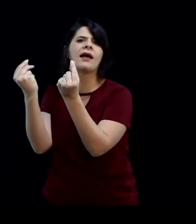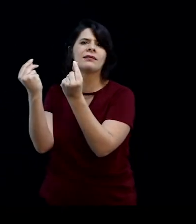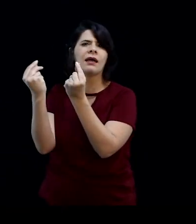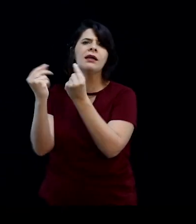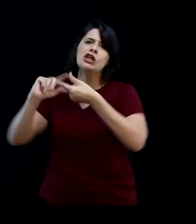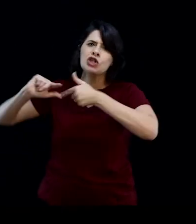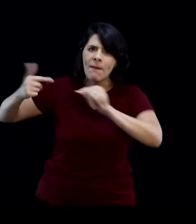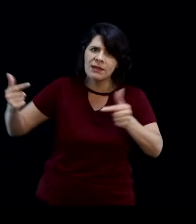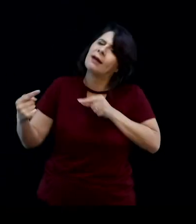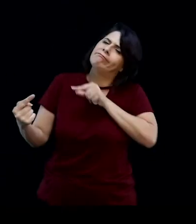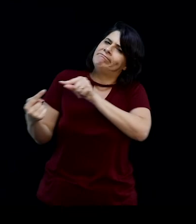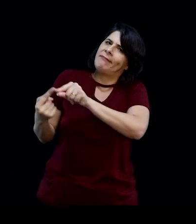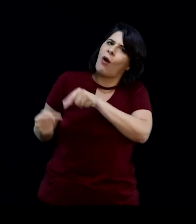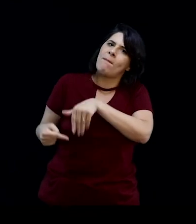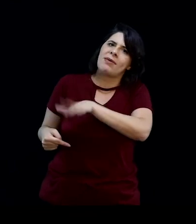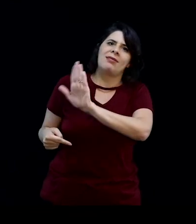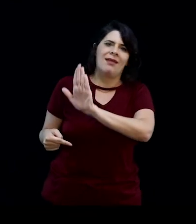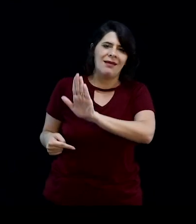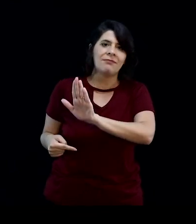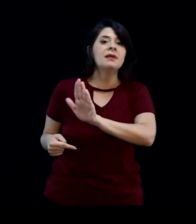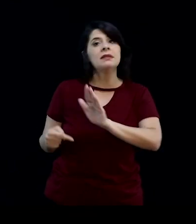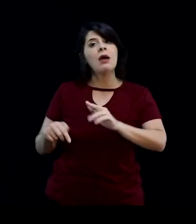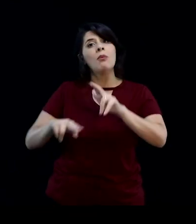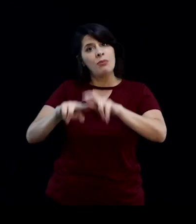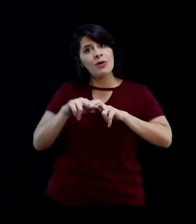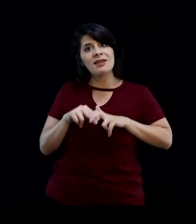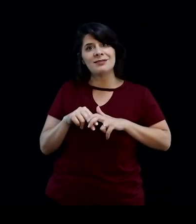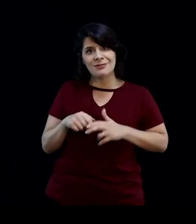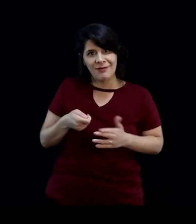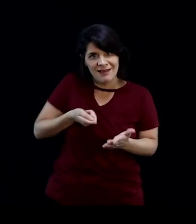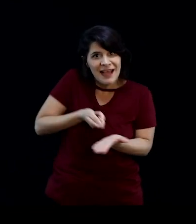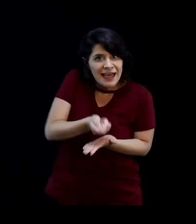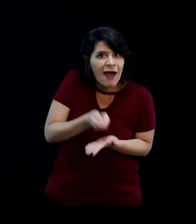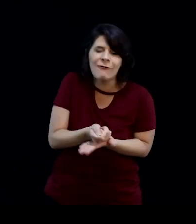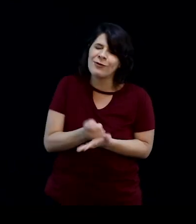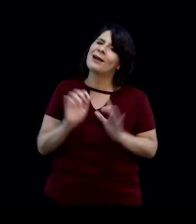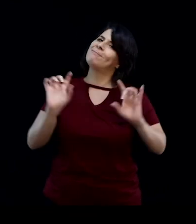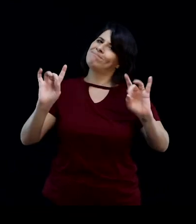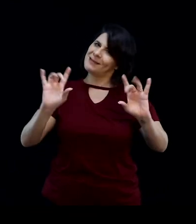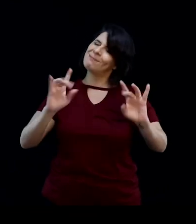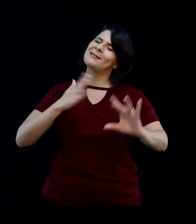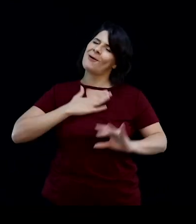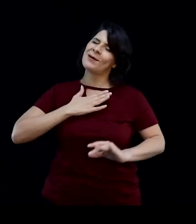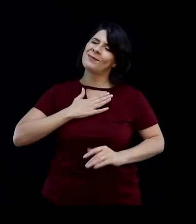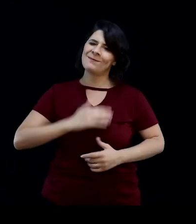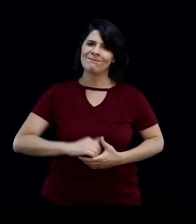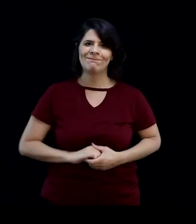This entire combination makes this print a very special question.